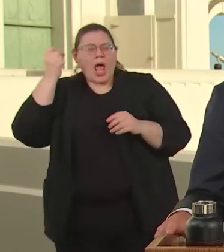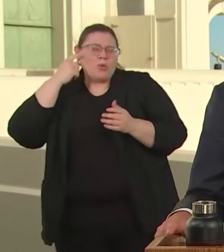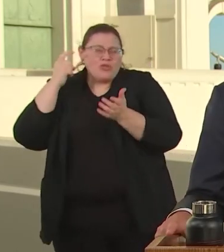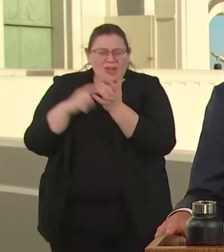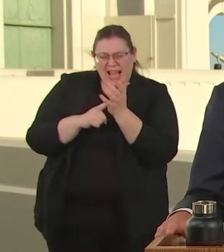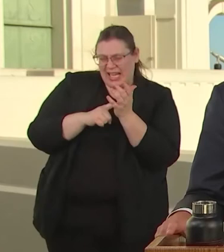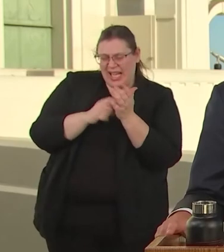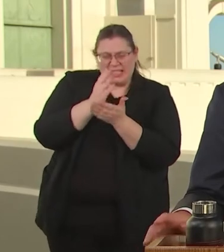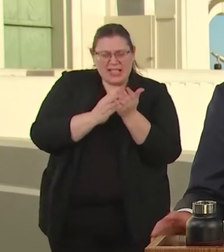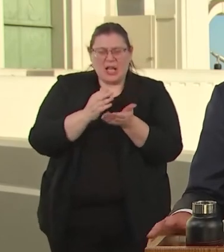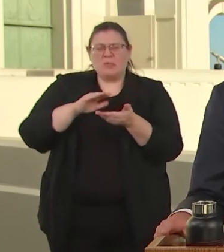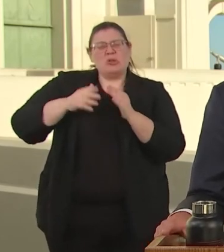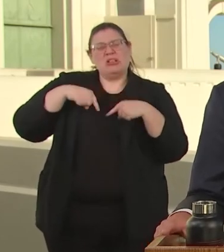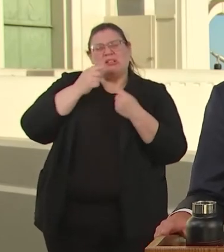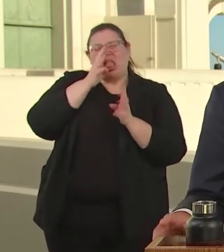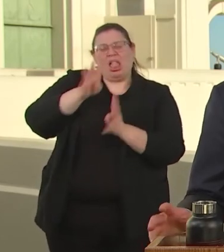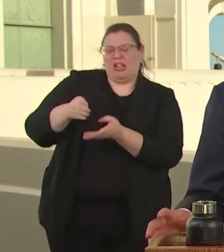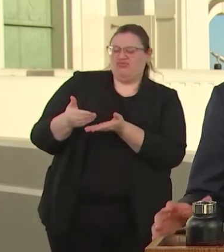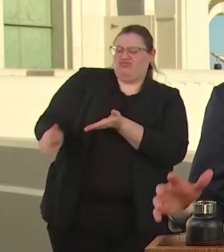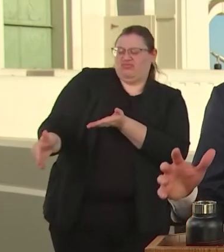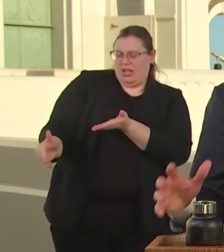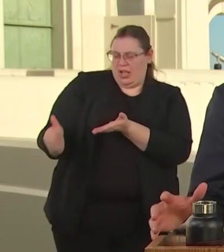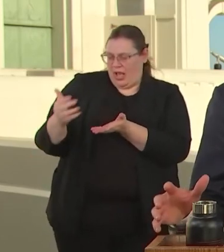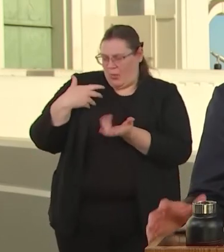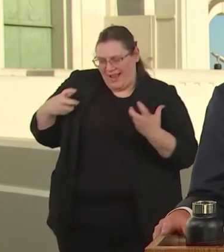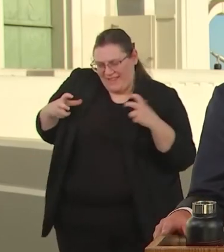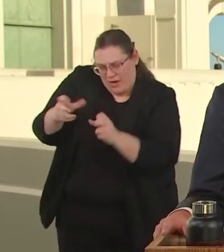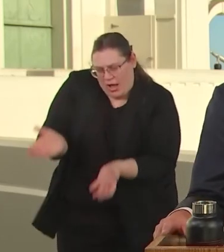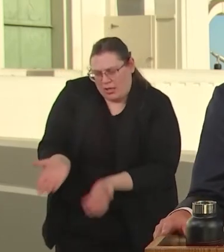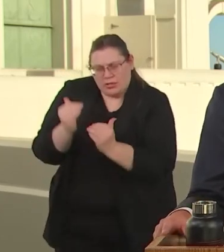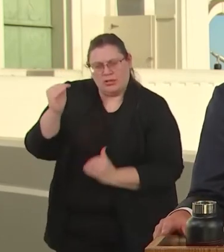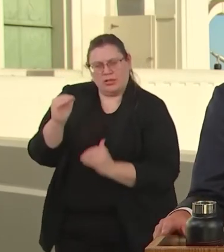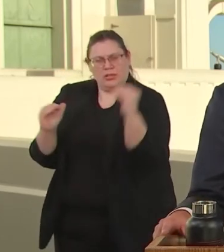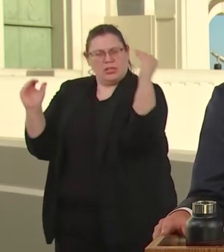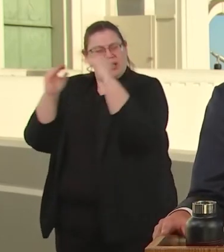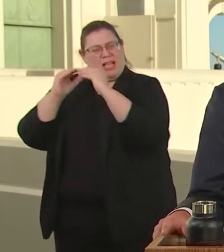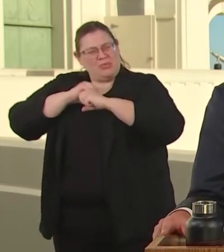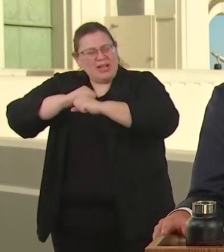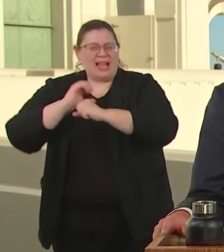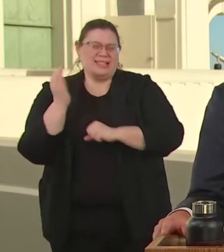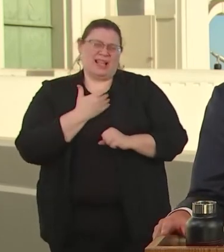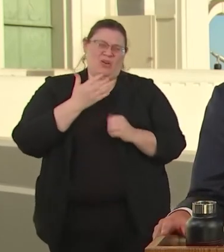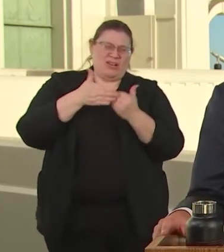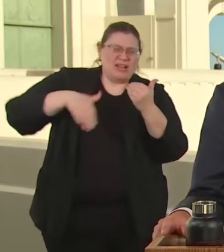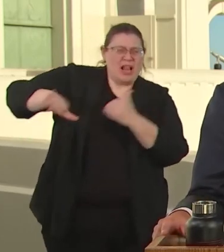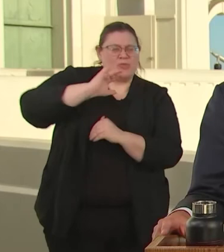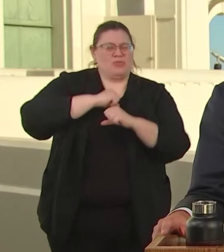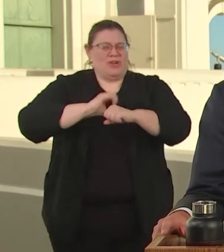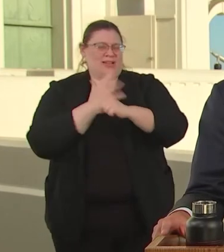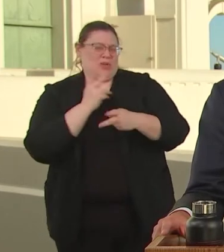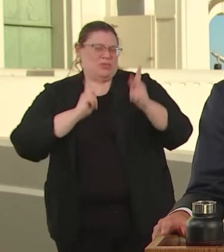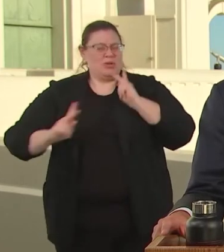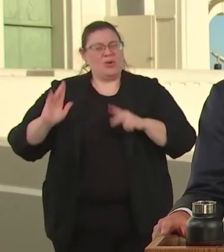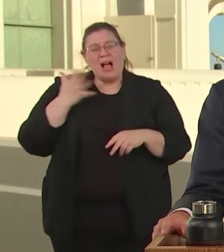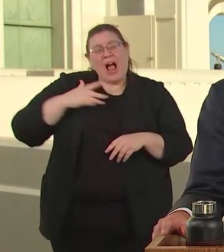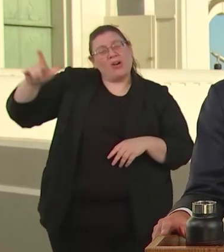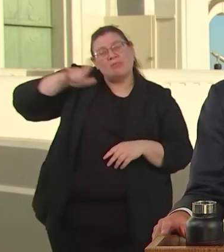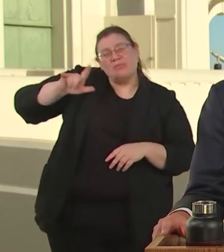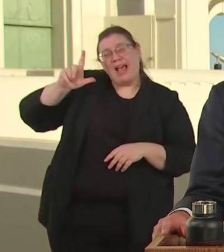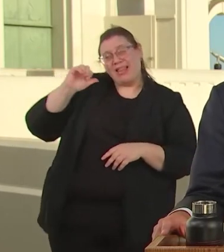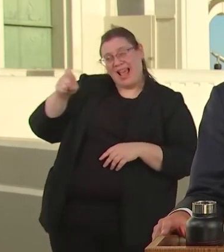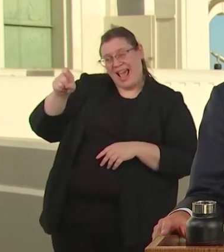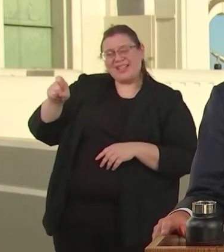INPHA --INFRASTRUCTURE.